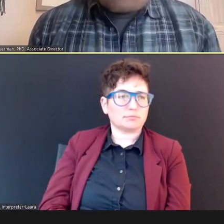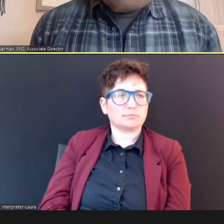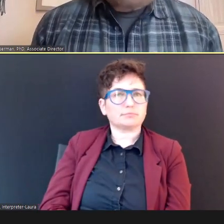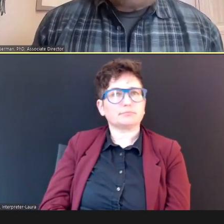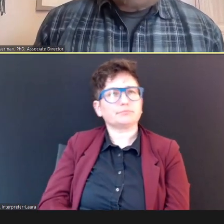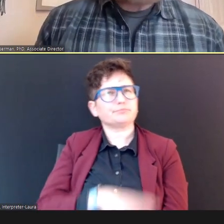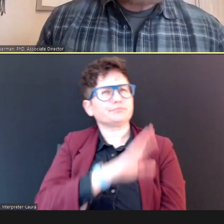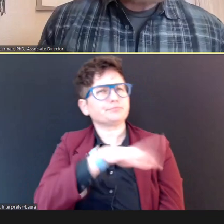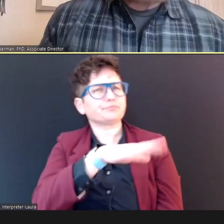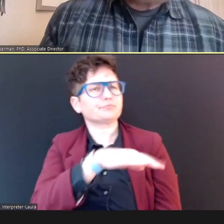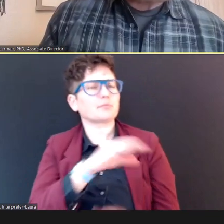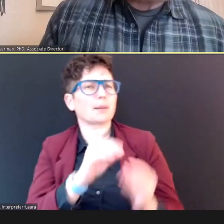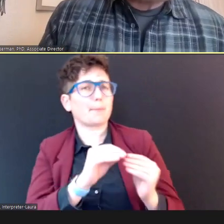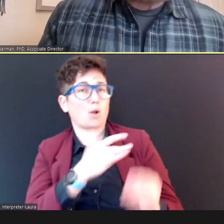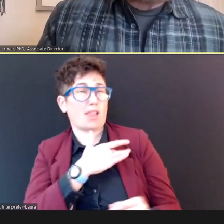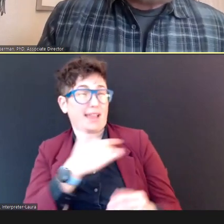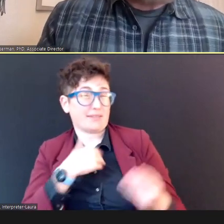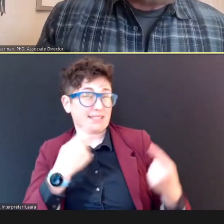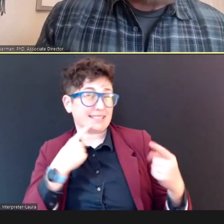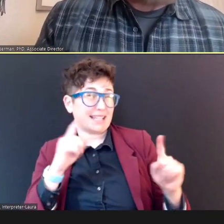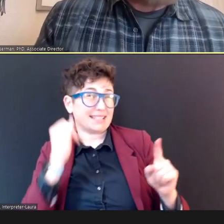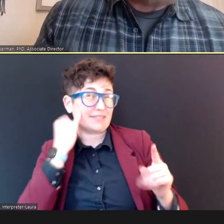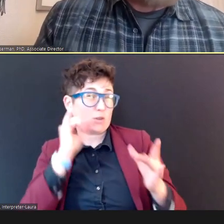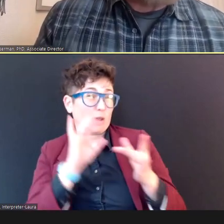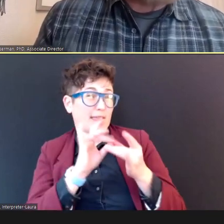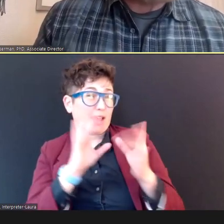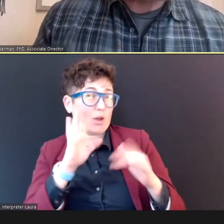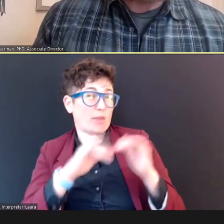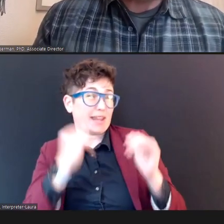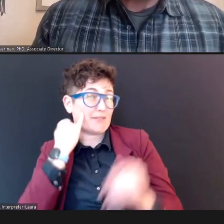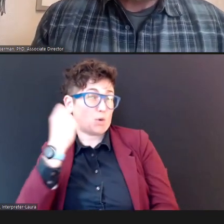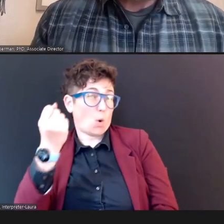Eiserman: You're more likely to have success if you let go than if you hold on. Terry Foust, AuD, CCC-A/SLP: